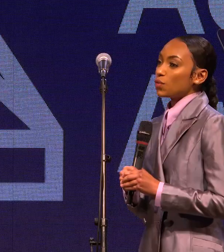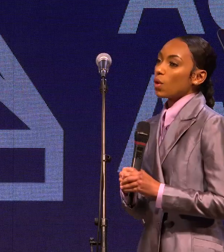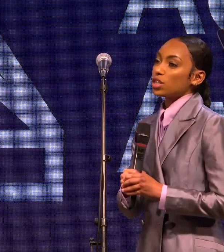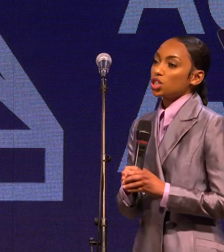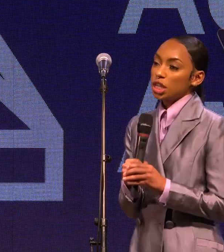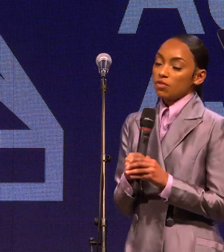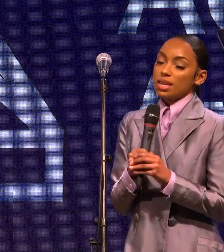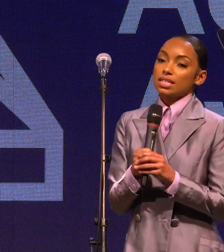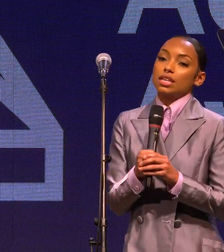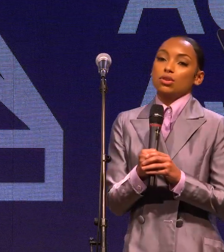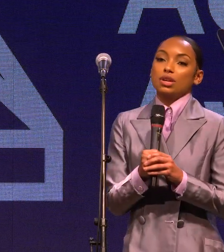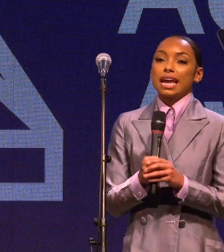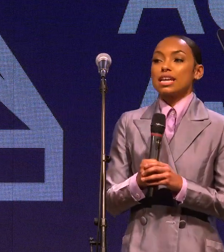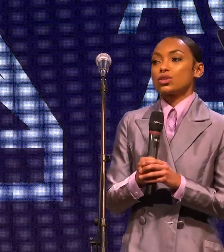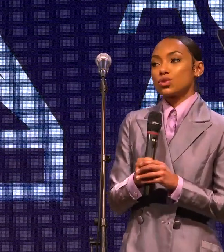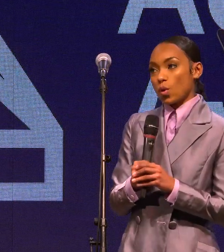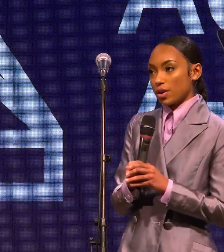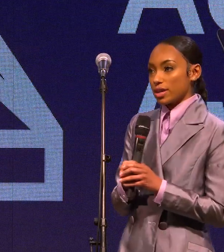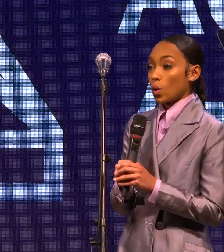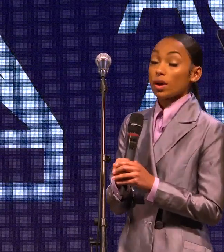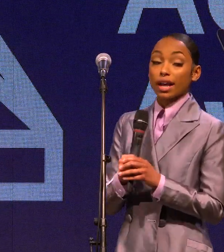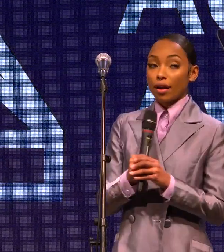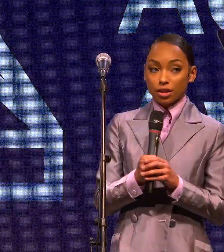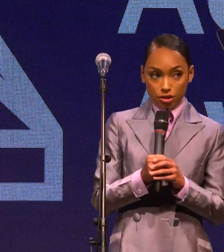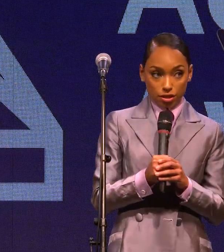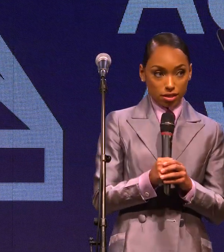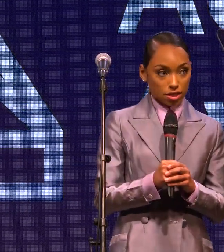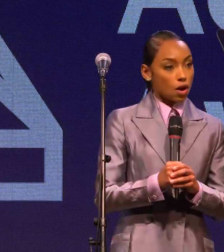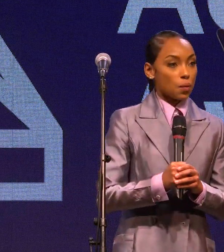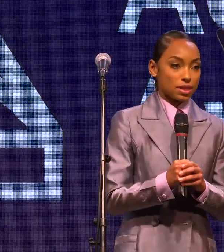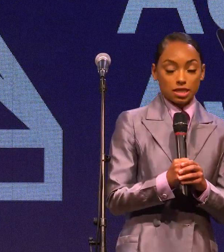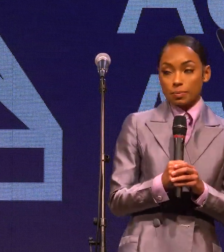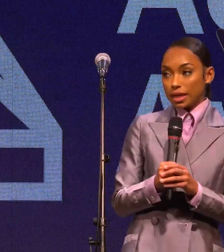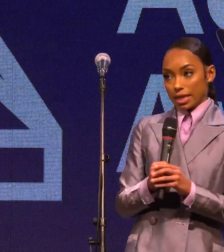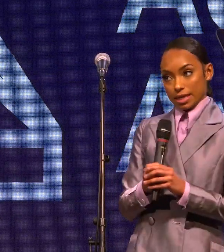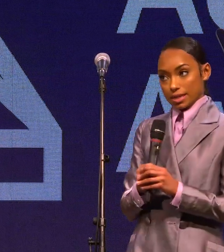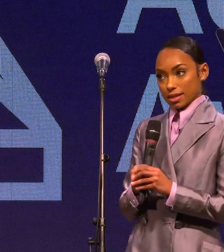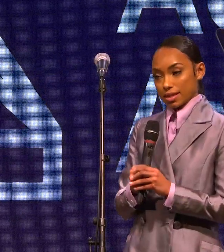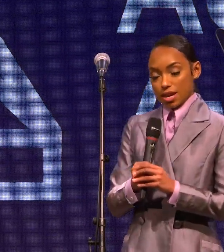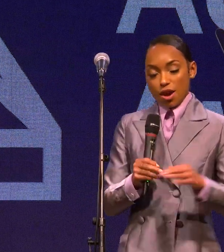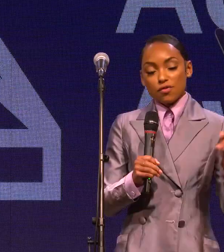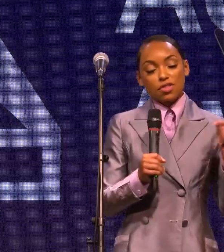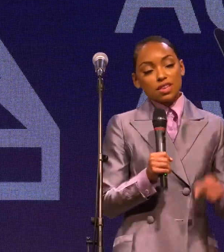achievement in creating stories or characters with disabilities. For this